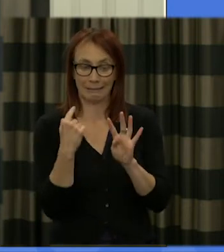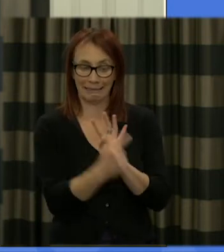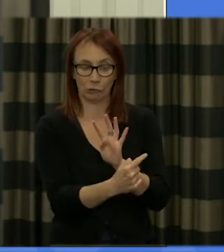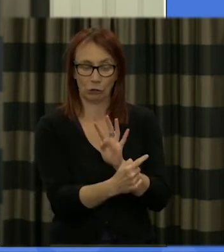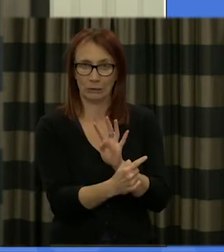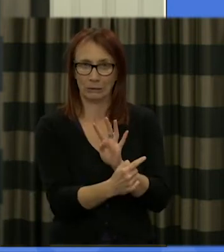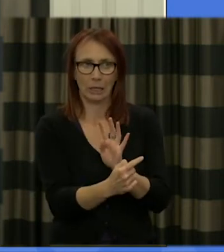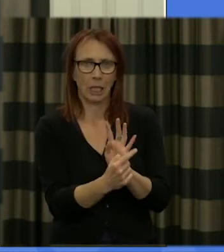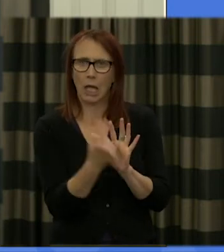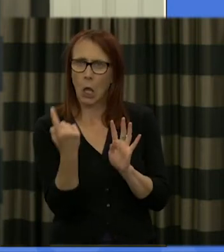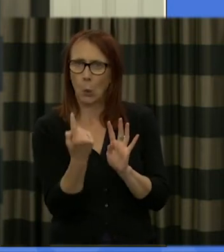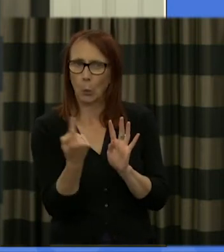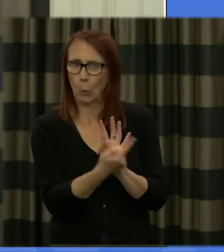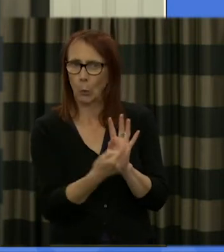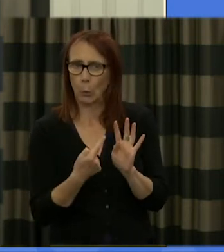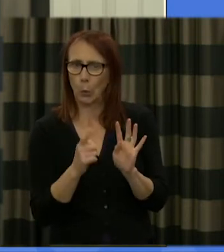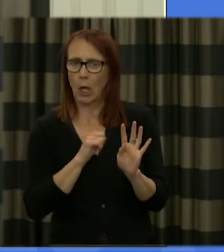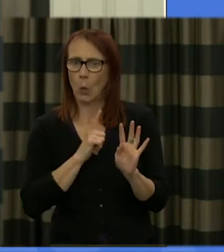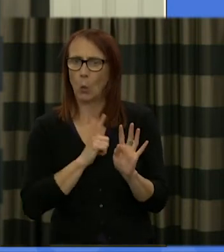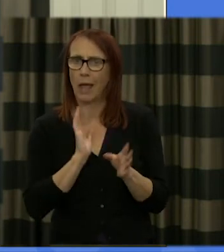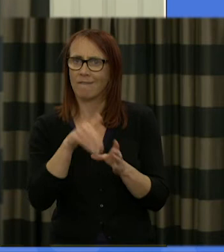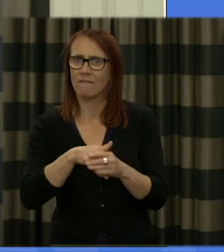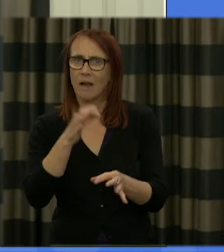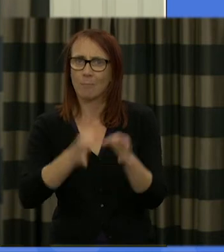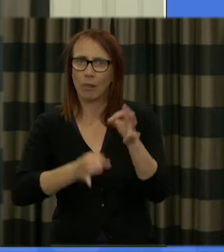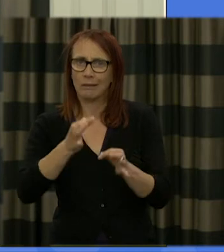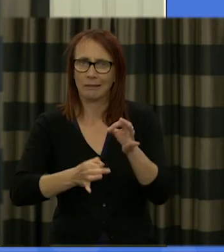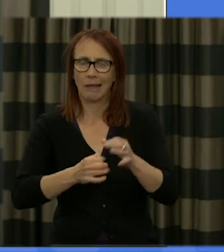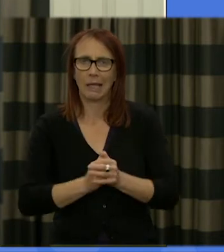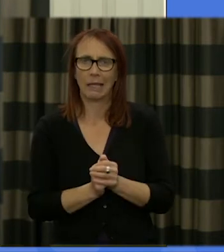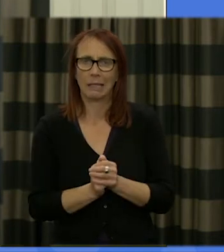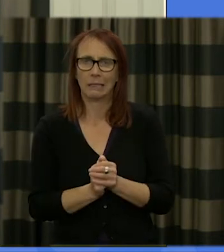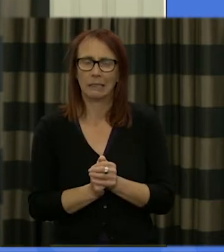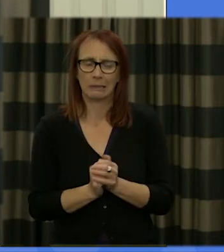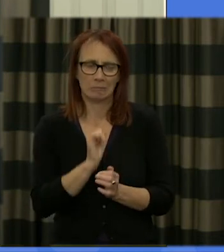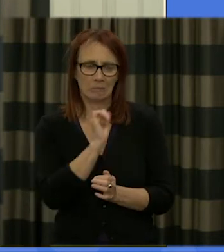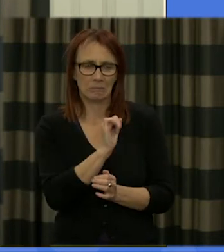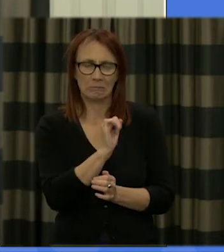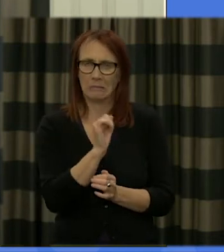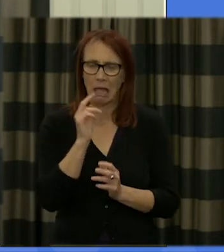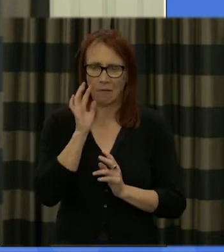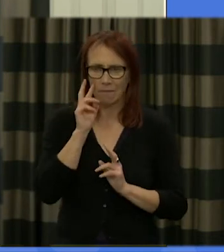and why they're in politics we're then going to ask them to say a little bit more about how they see things and Scotland now